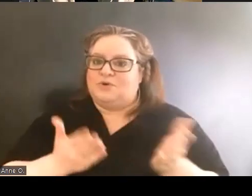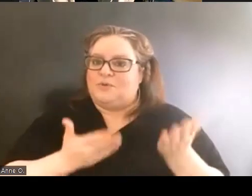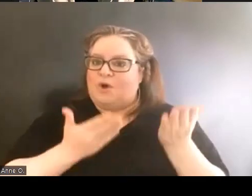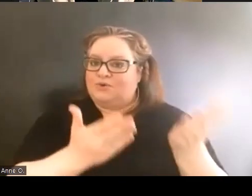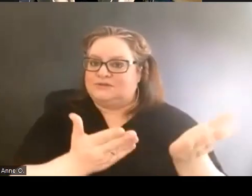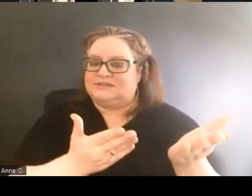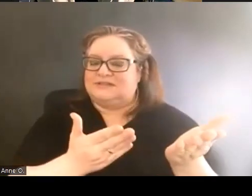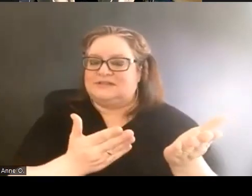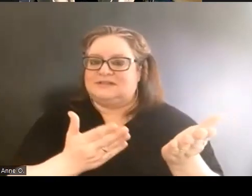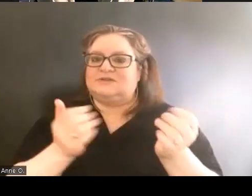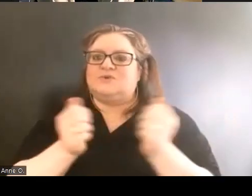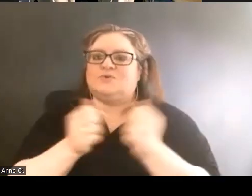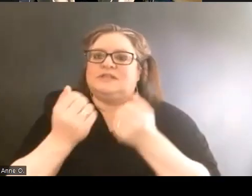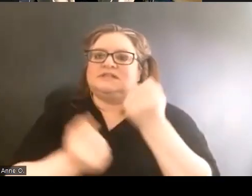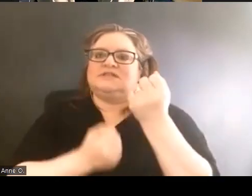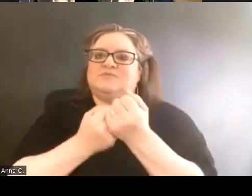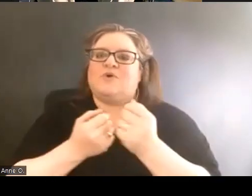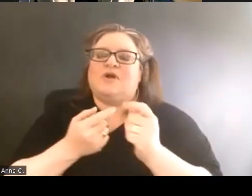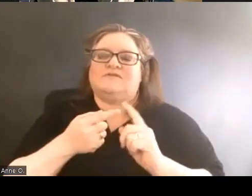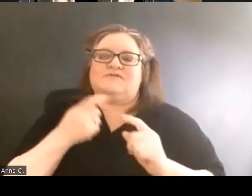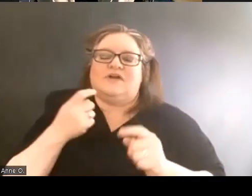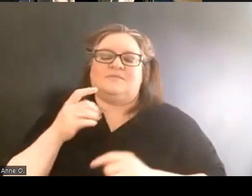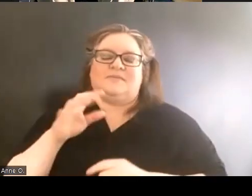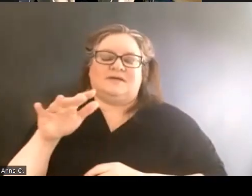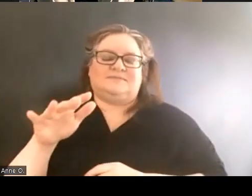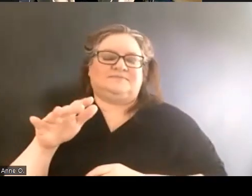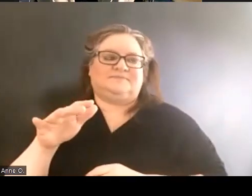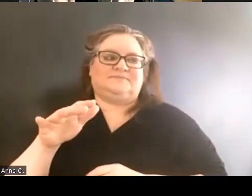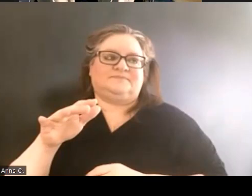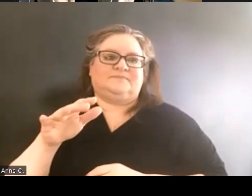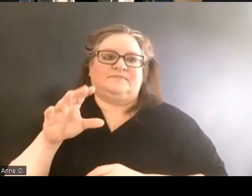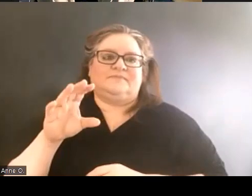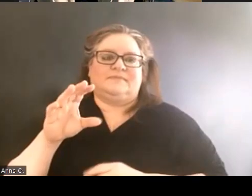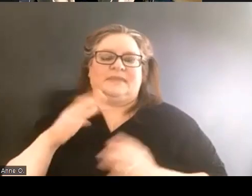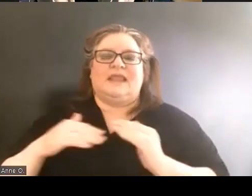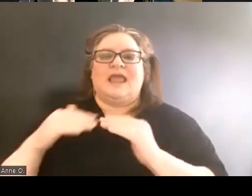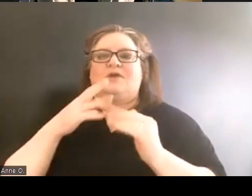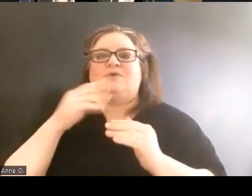from equity and inclusion, from myself, from the faculty,